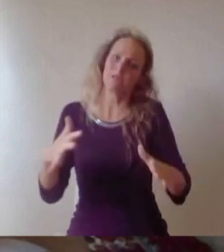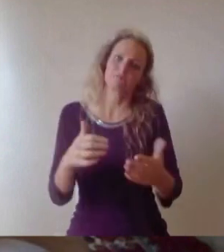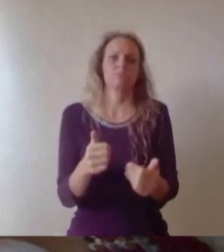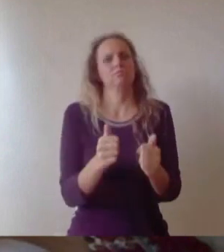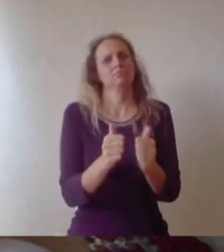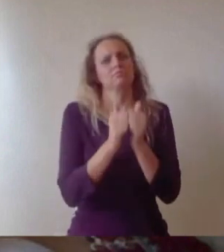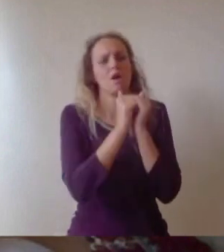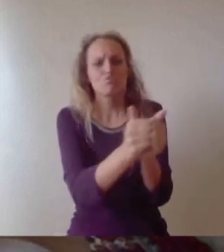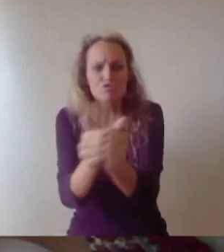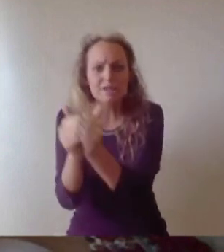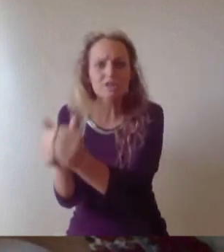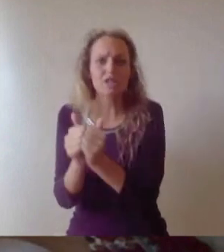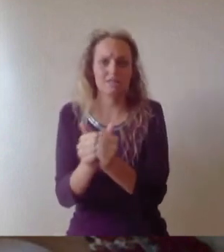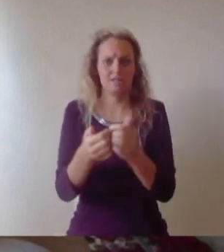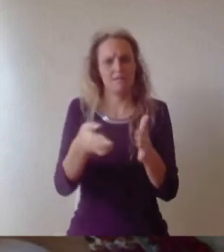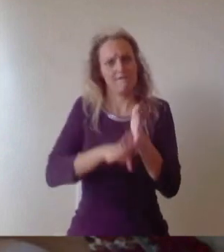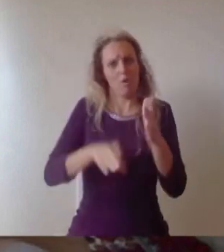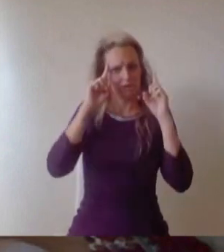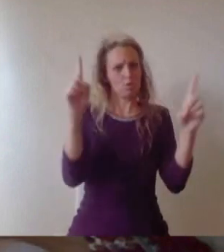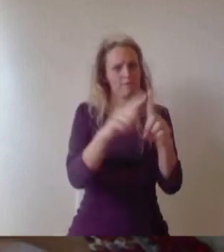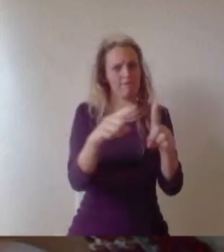University. You have been a credit to our city and